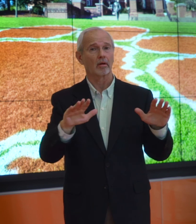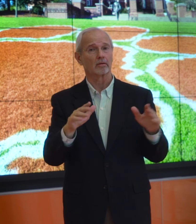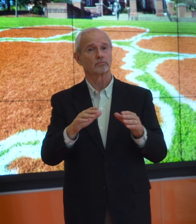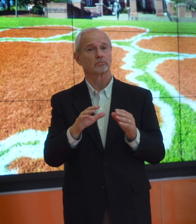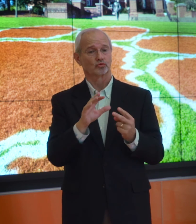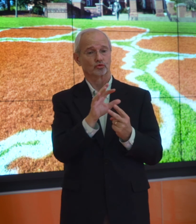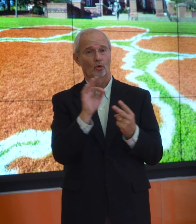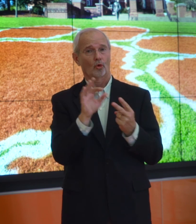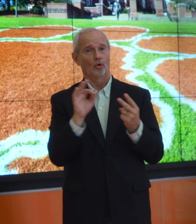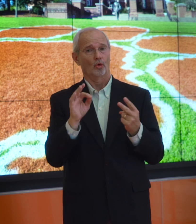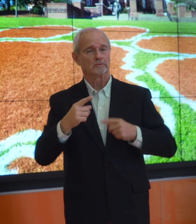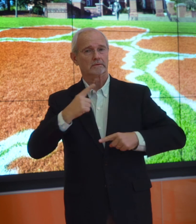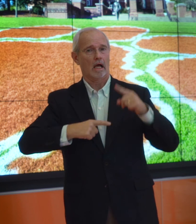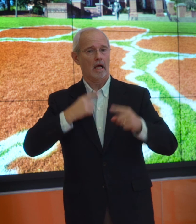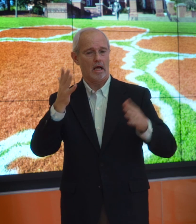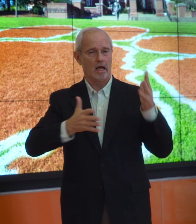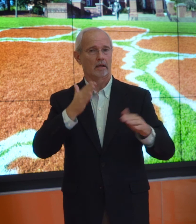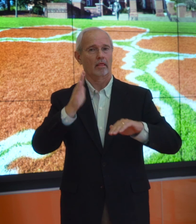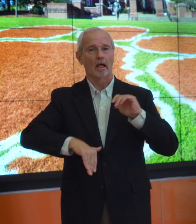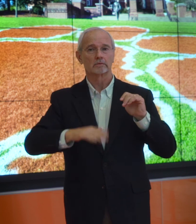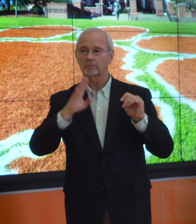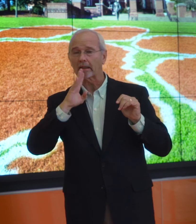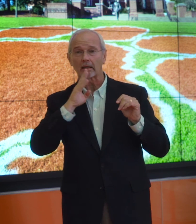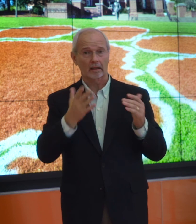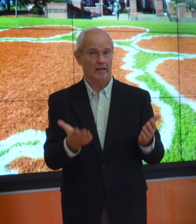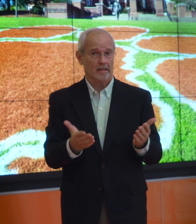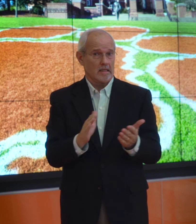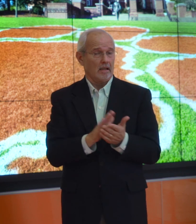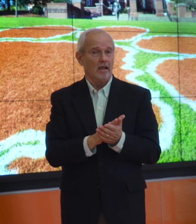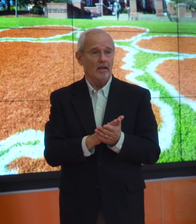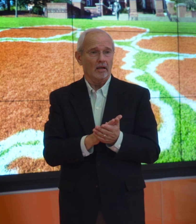over a spoken language.